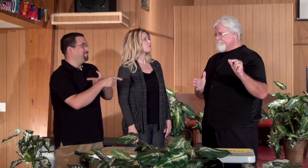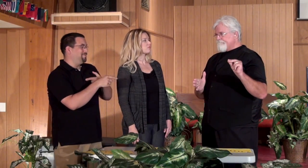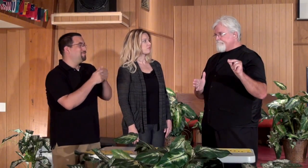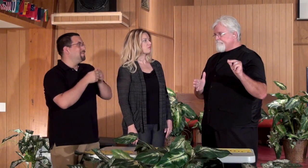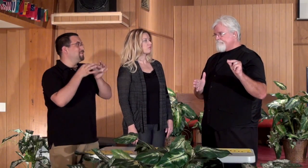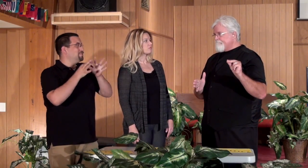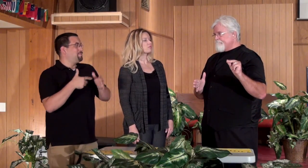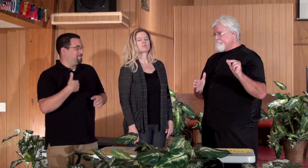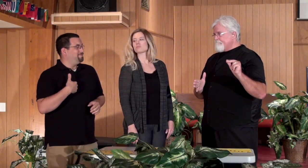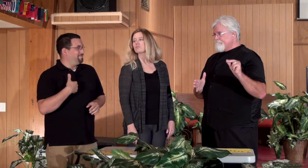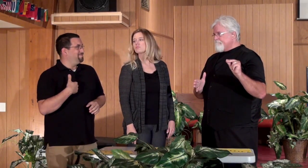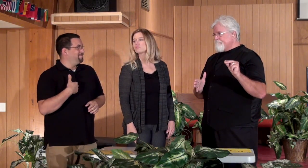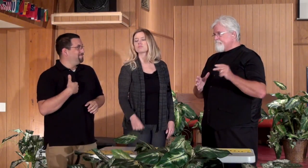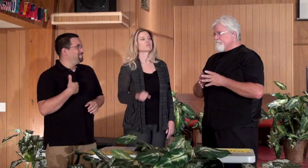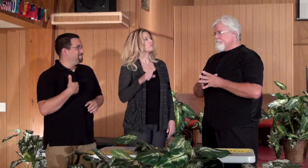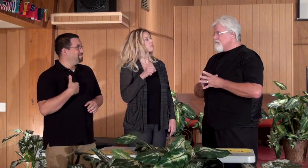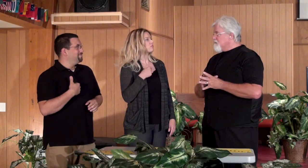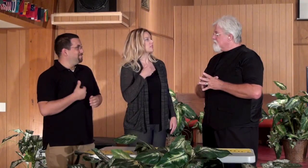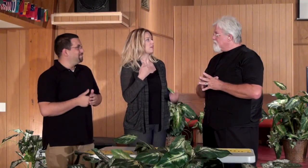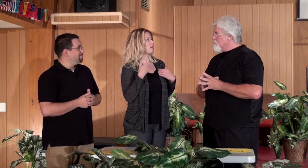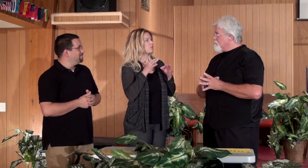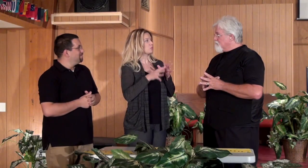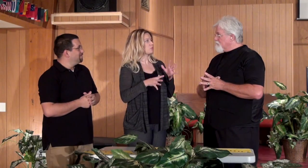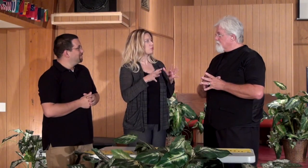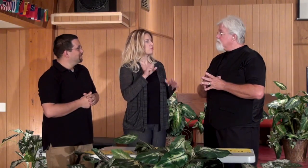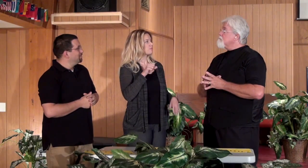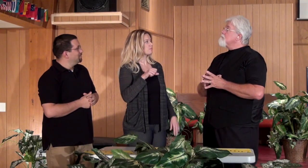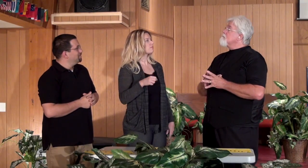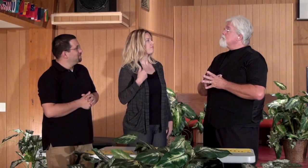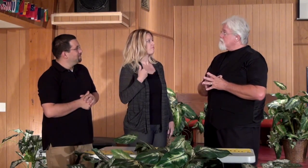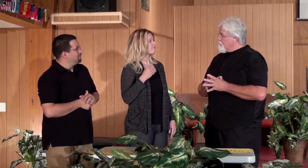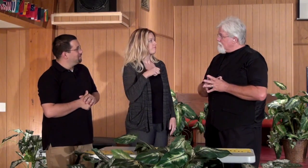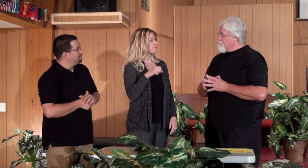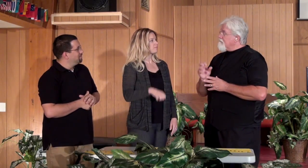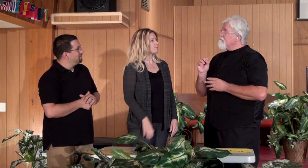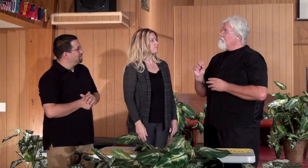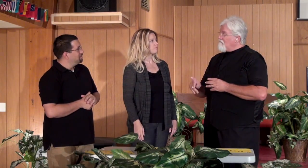Ryan: I did have an interpreter. Candice: I had an interpreter. Yes I did.